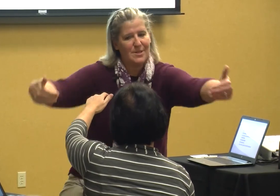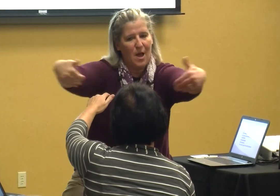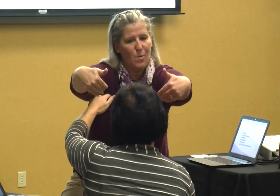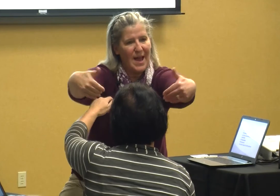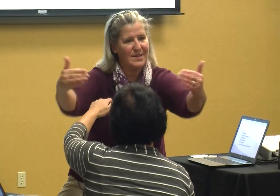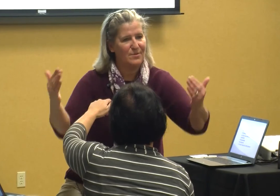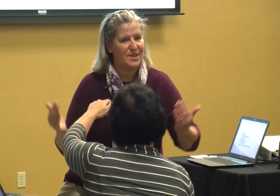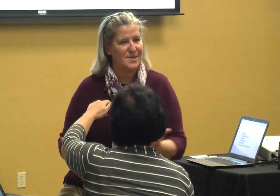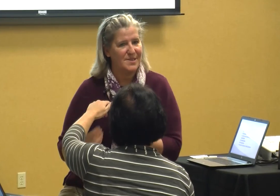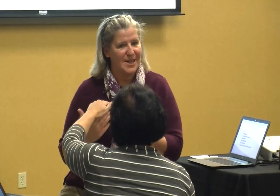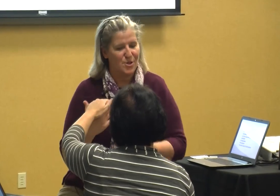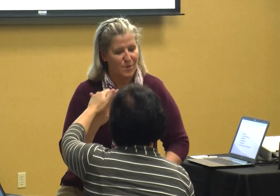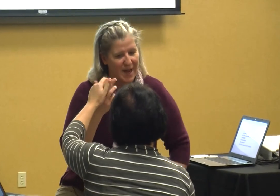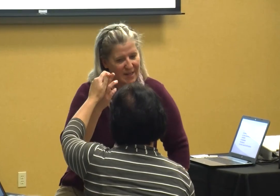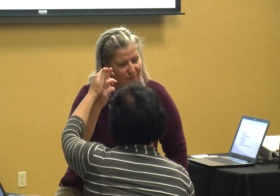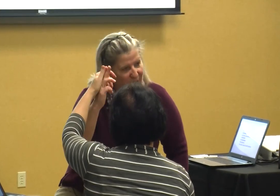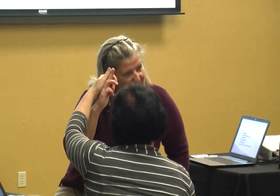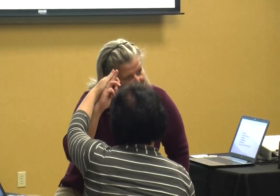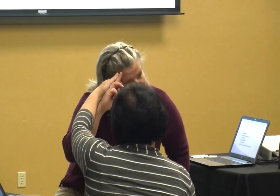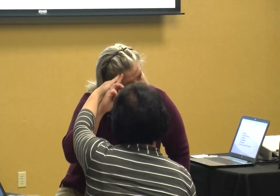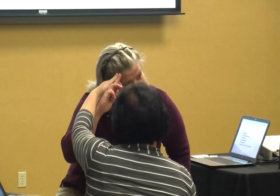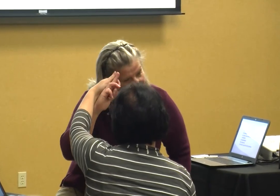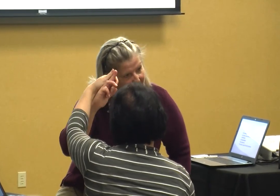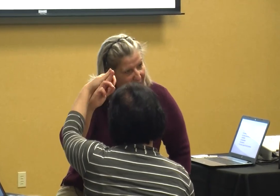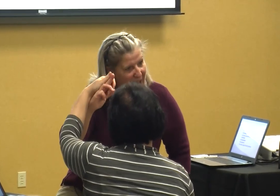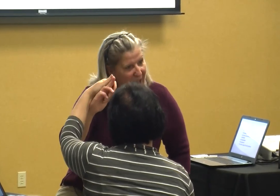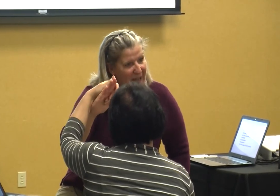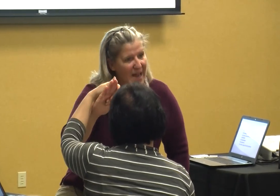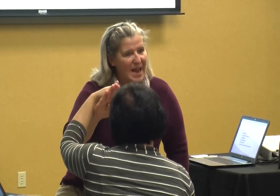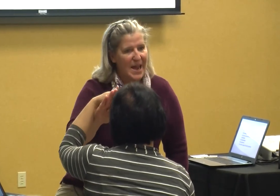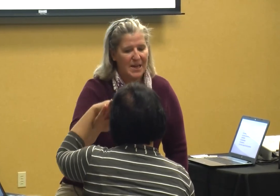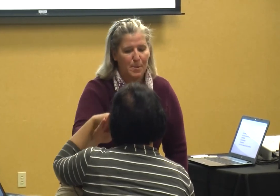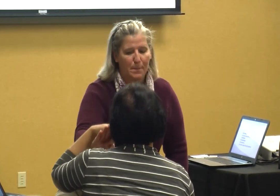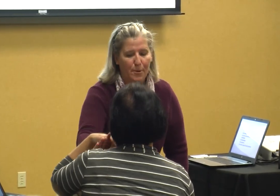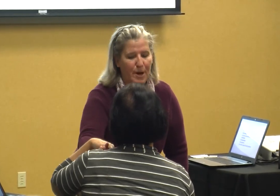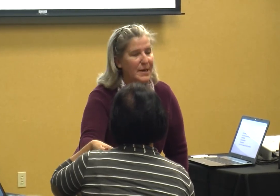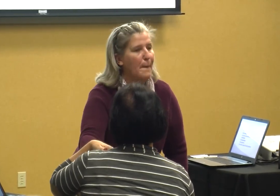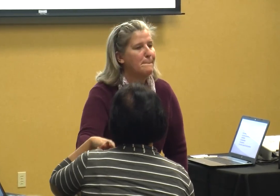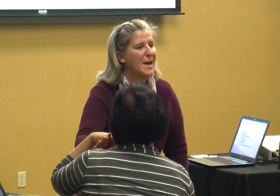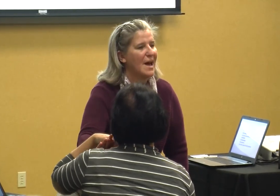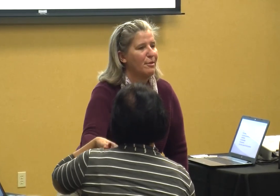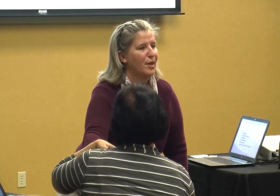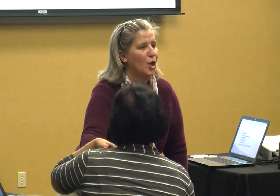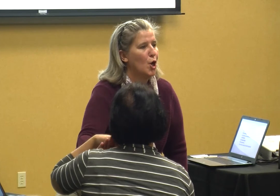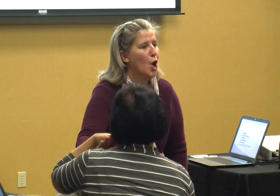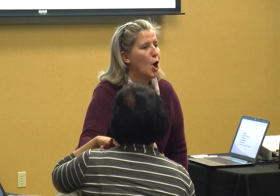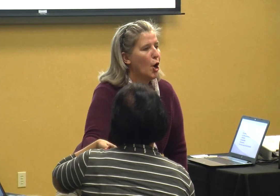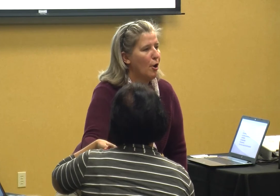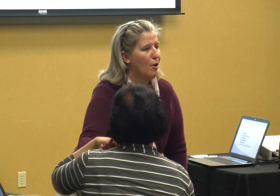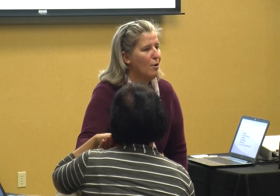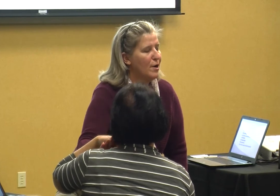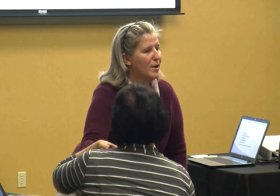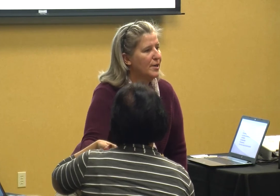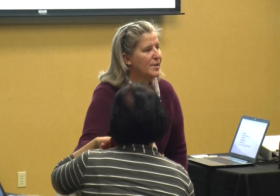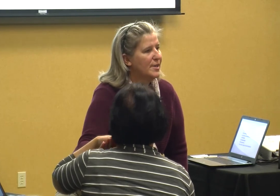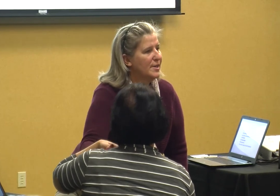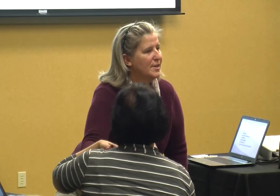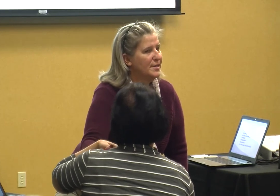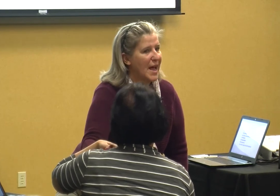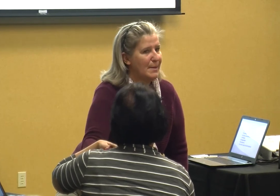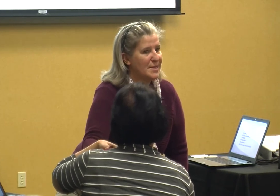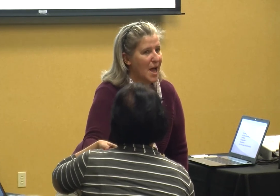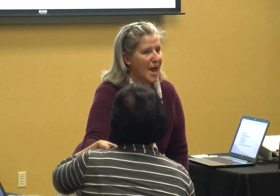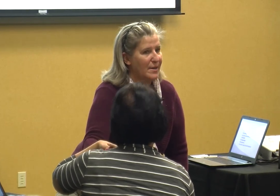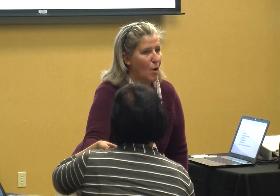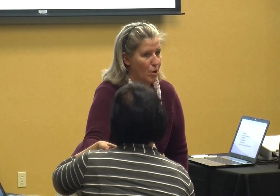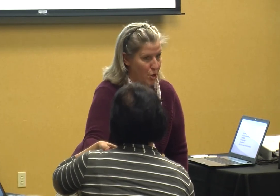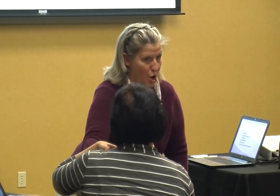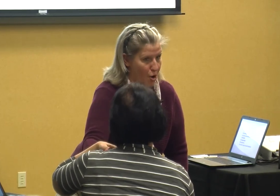co-active this is interactive and I'm gonna say hi and I'm gonna put Beth her name sign on her